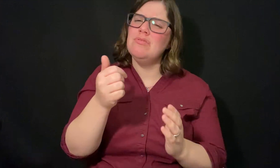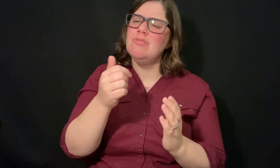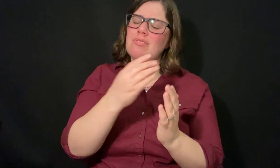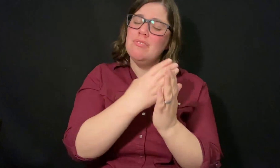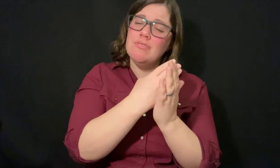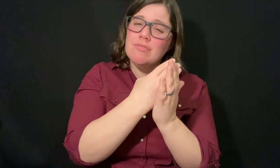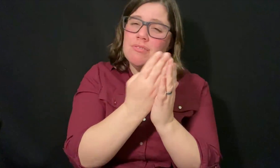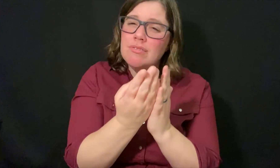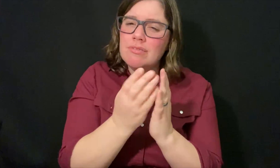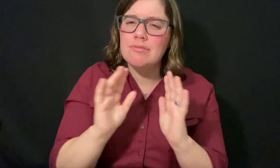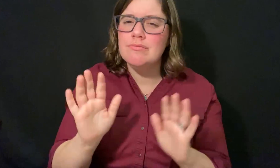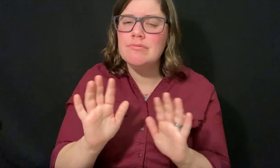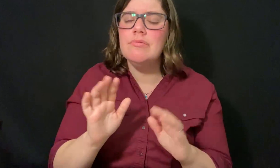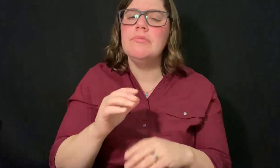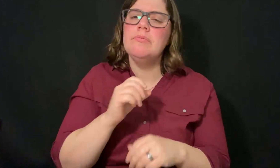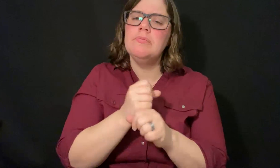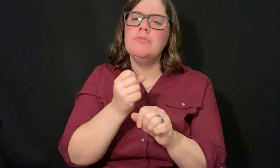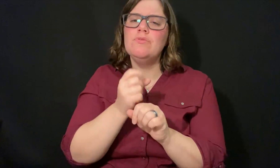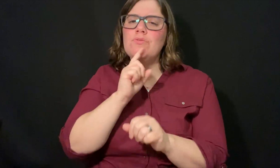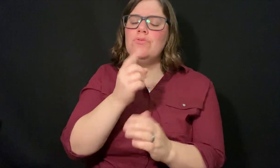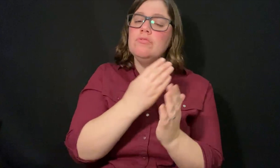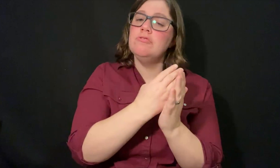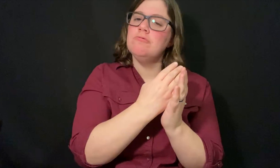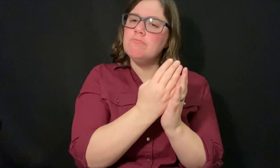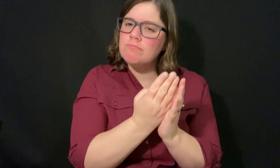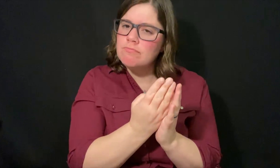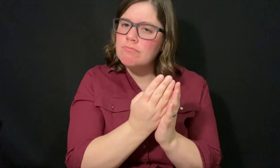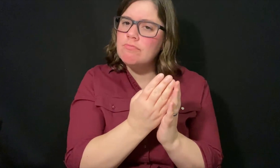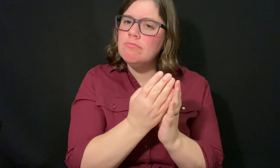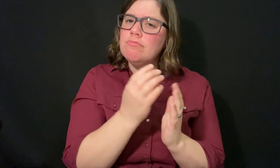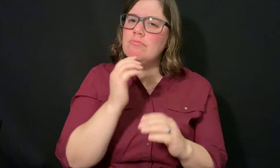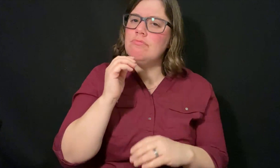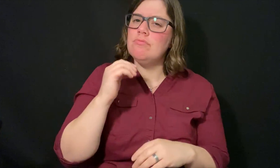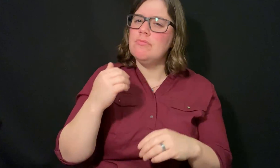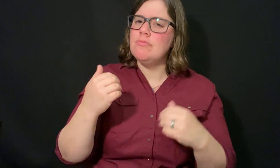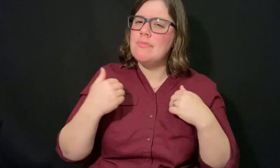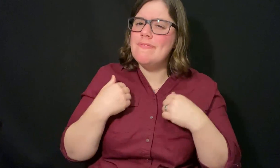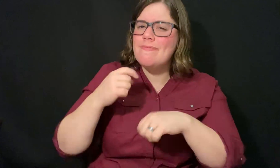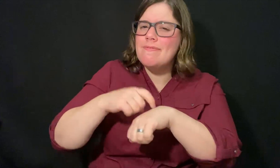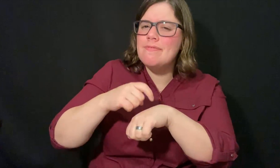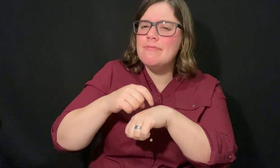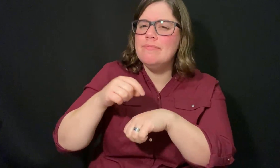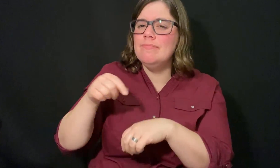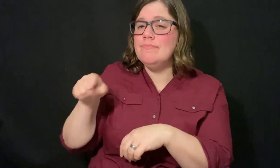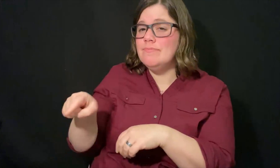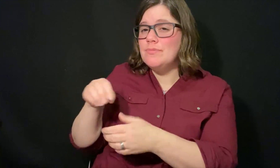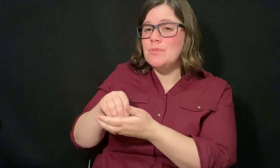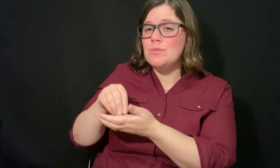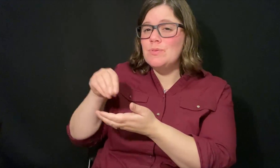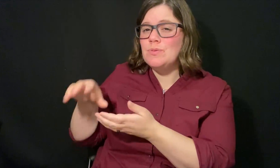Make sure to allow time at the end for students to ask questions, during q and a.